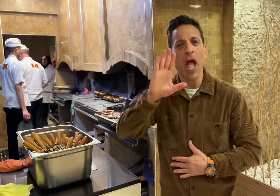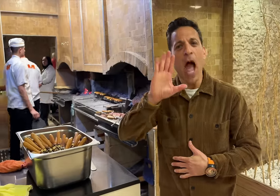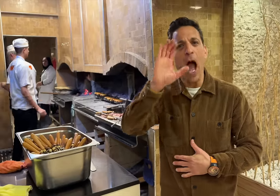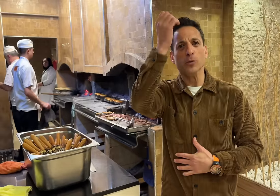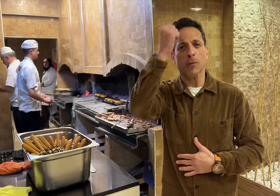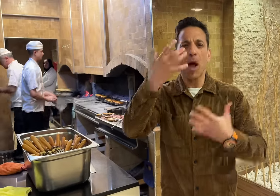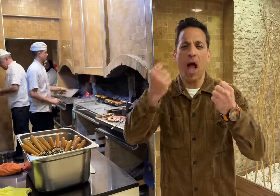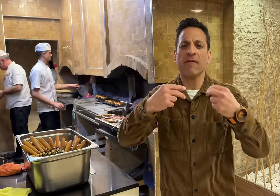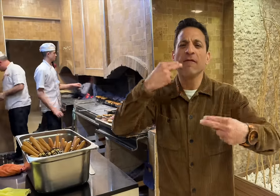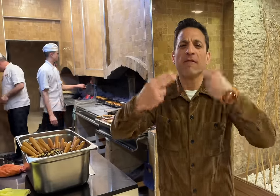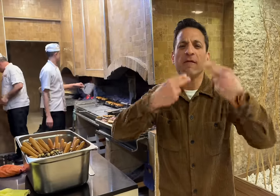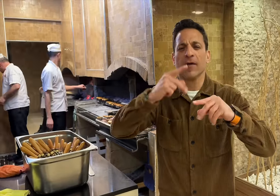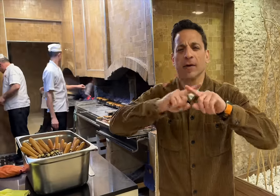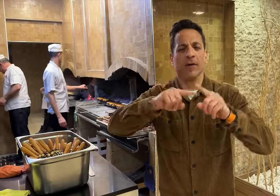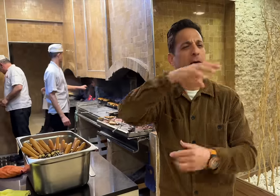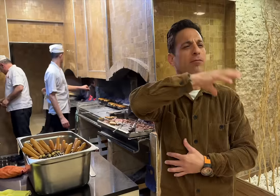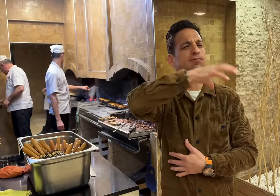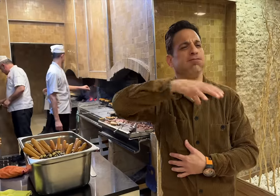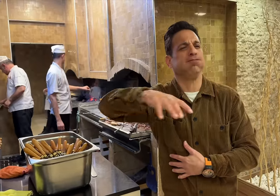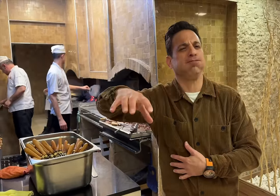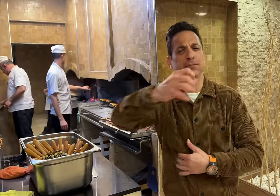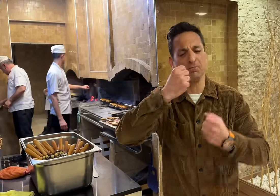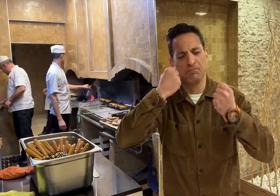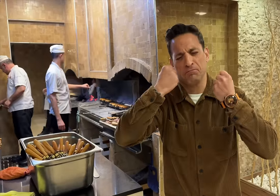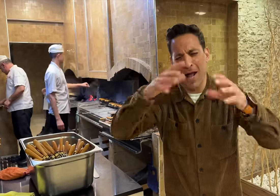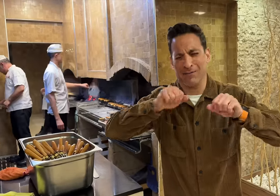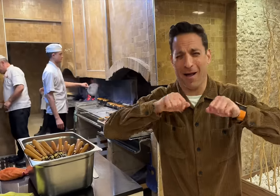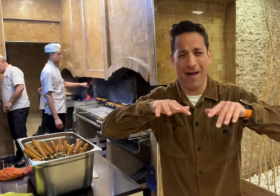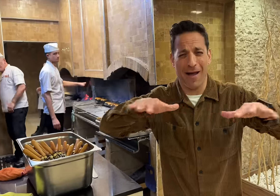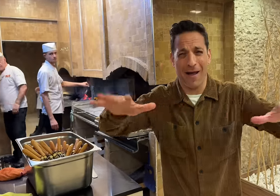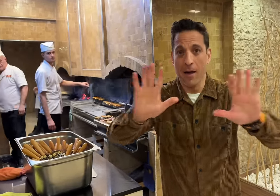[Memnos]: Erzurum has many different restaurants. This restaurant here